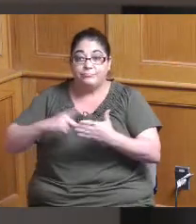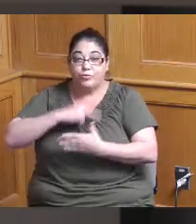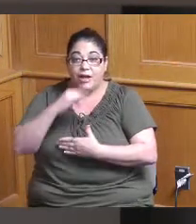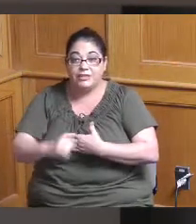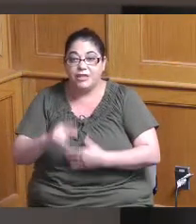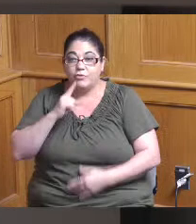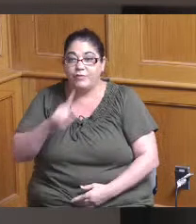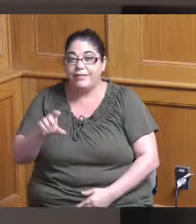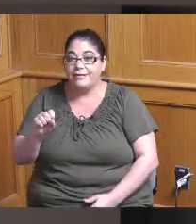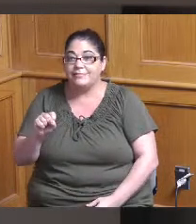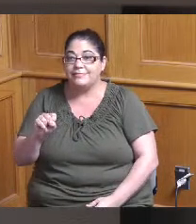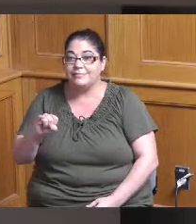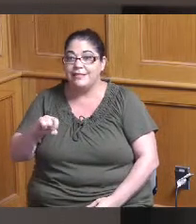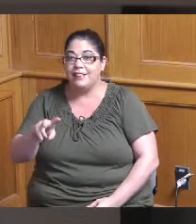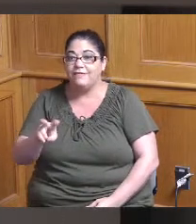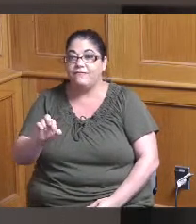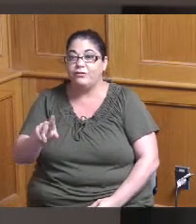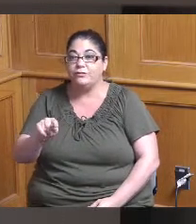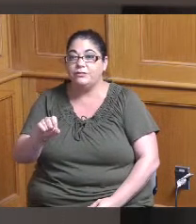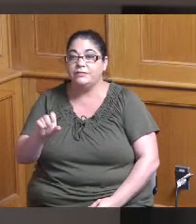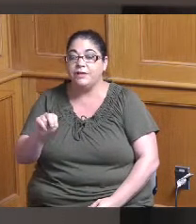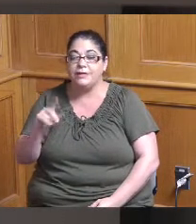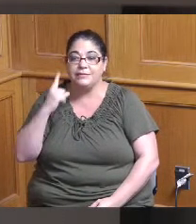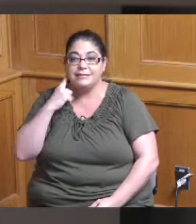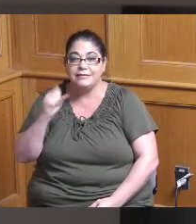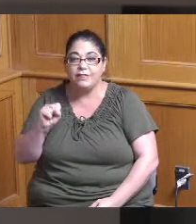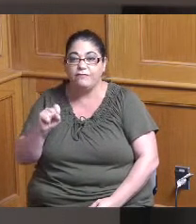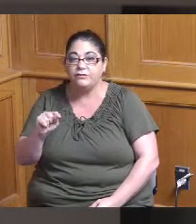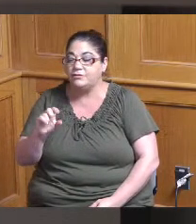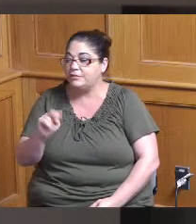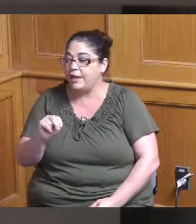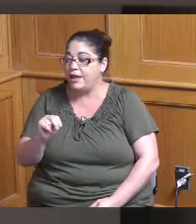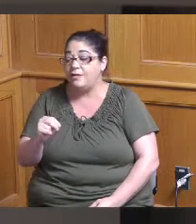they're actually looking at developing a land trust over several blocks of the